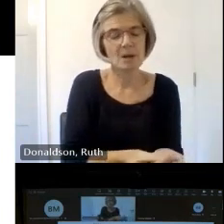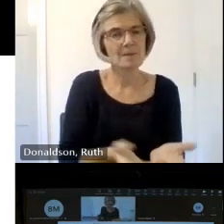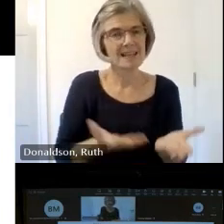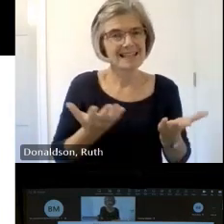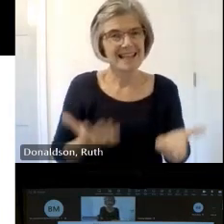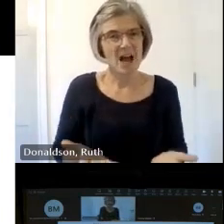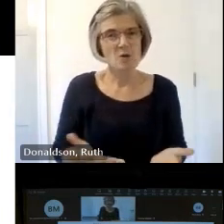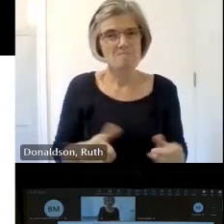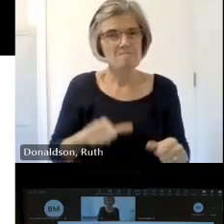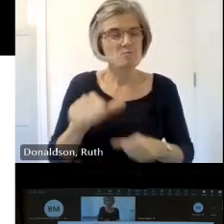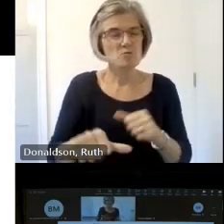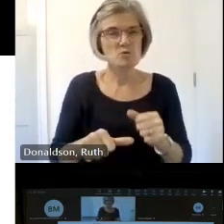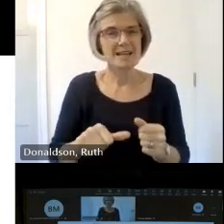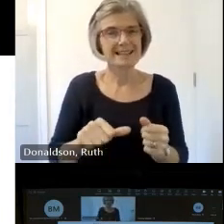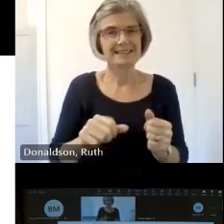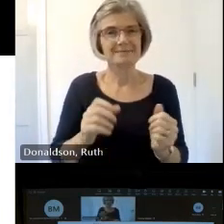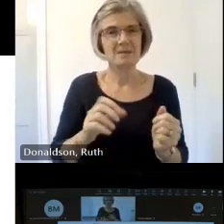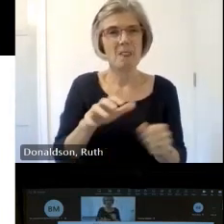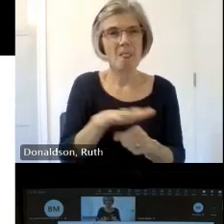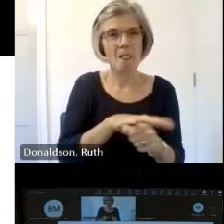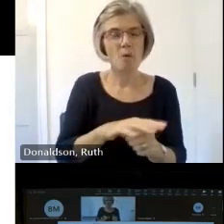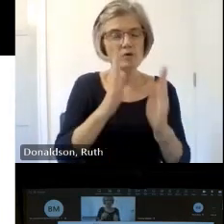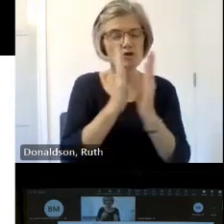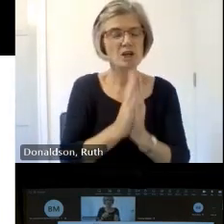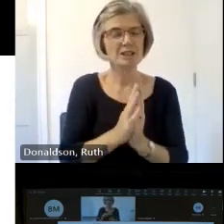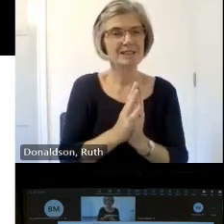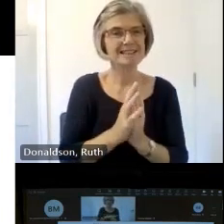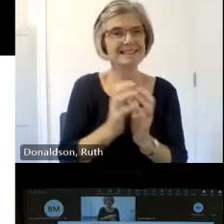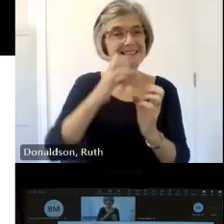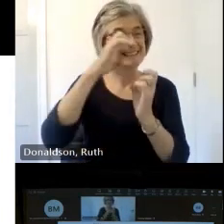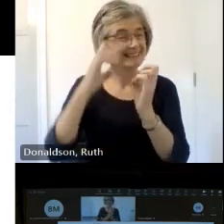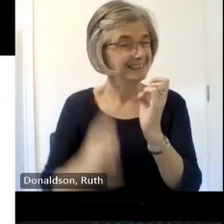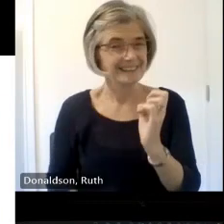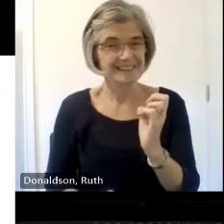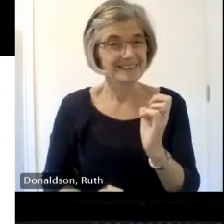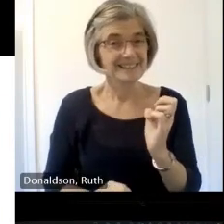20 years so we're encouraging all congregations to do exactly that to reach out but sometimes